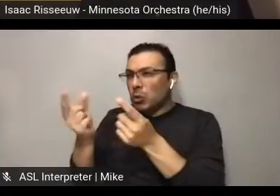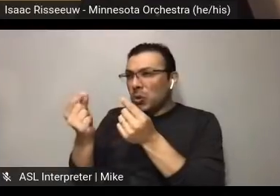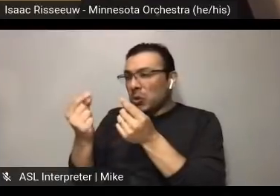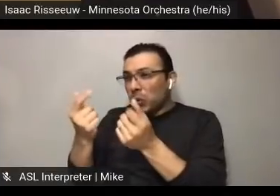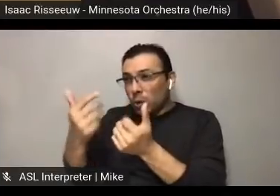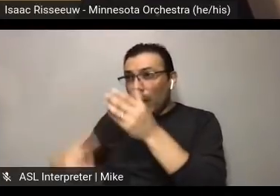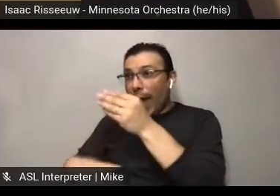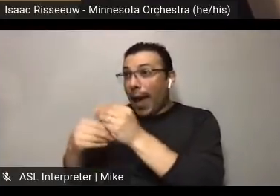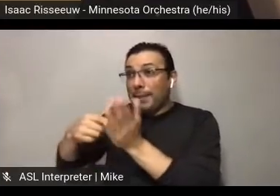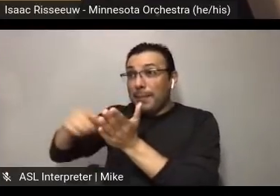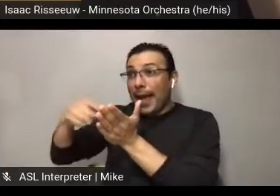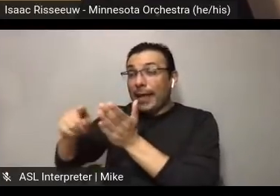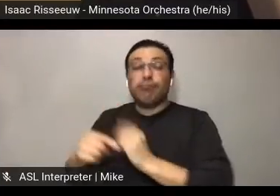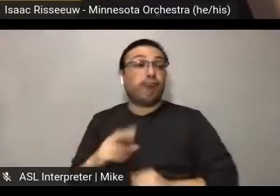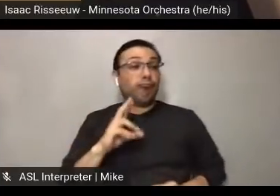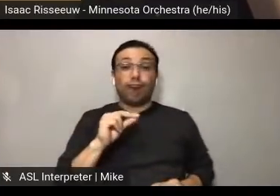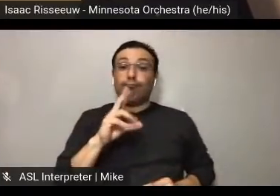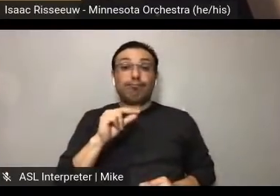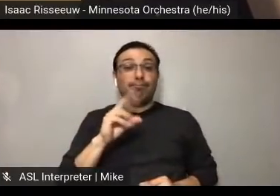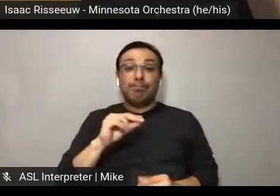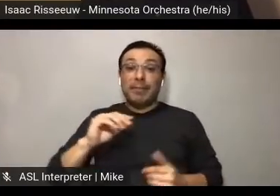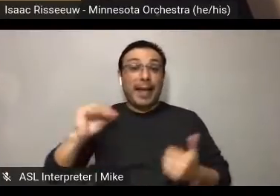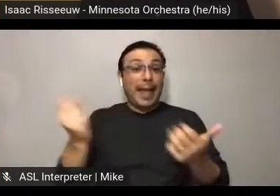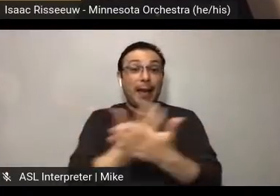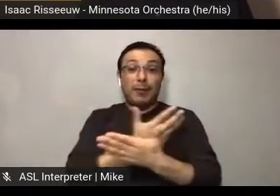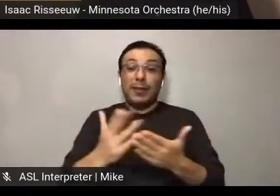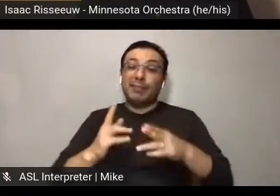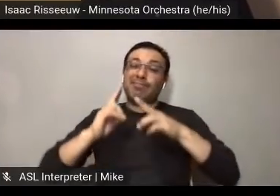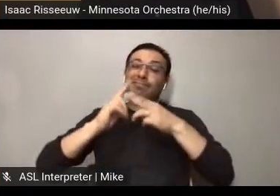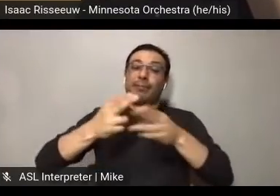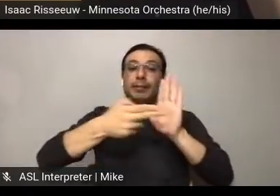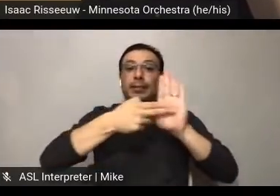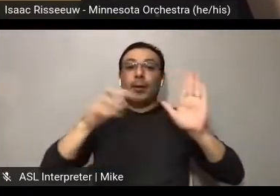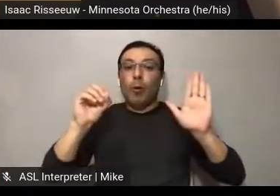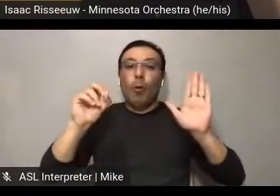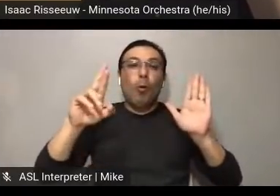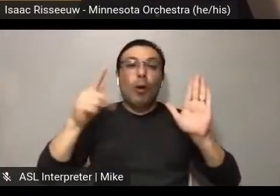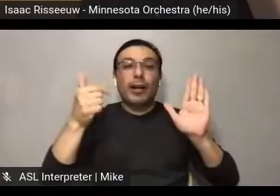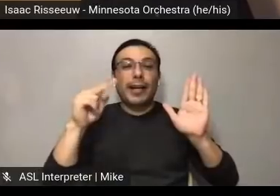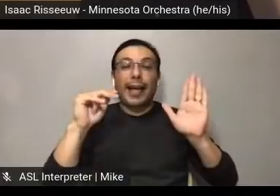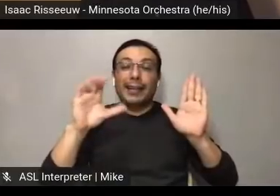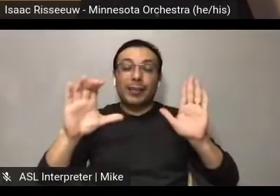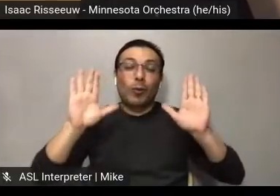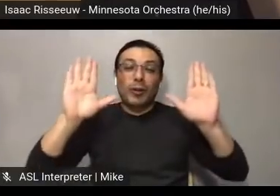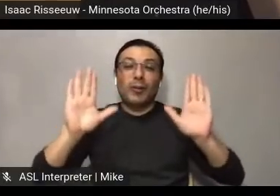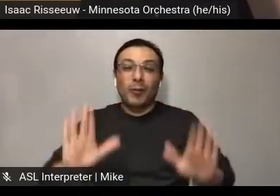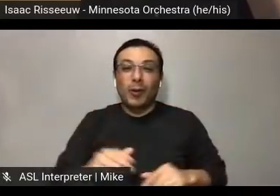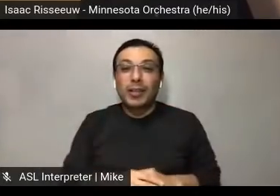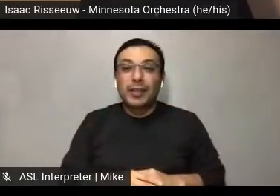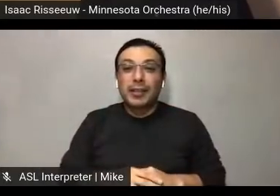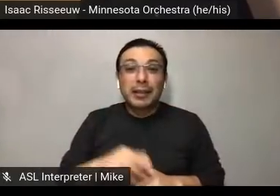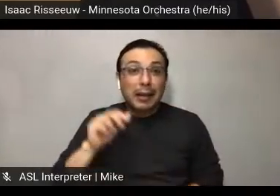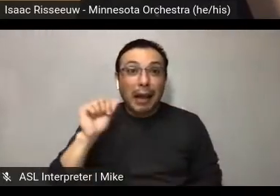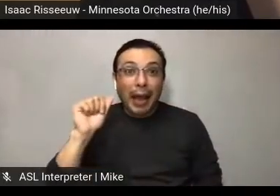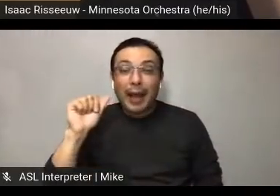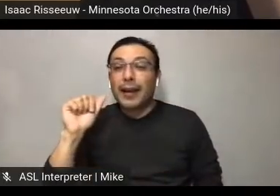We did not! It was allll organic. It was wonderful. Antonio, I see you shaking your head. All of your case